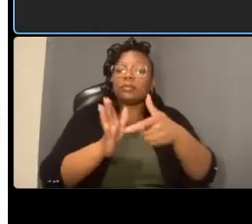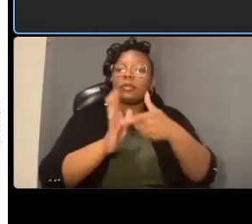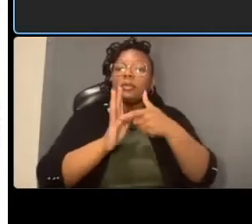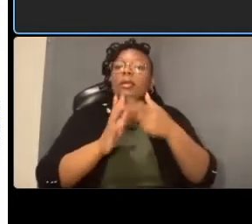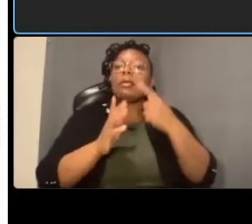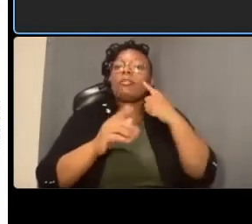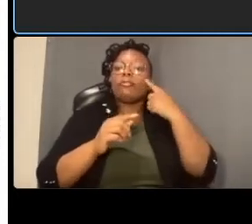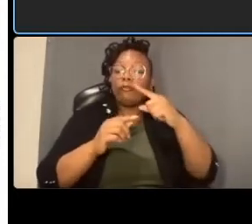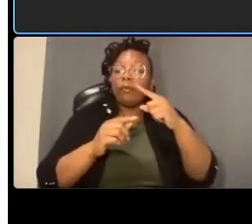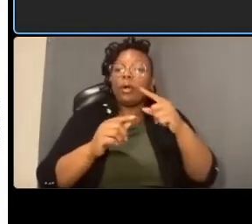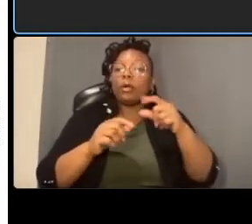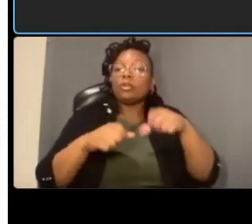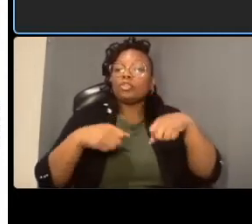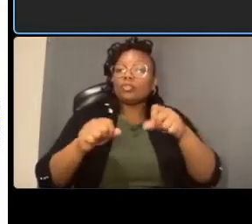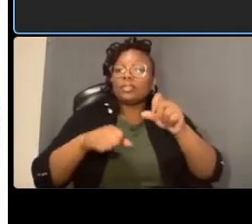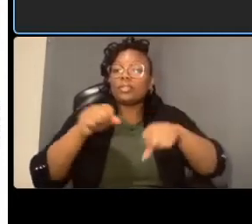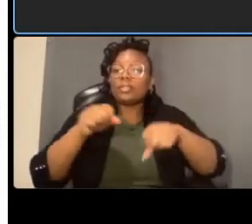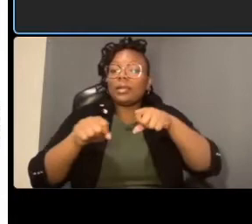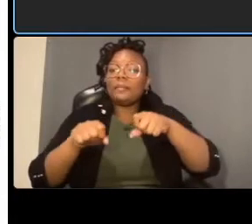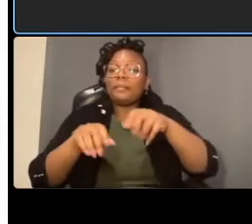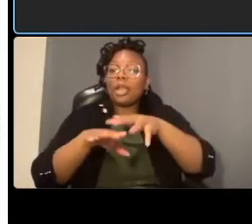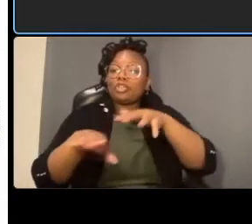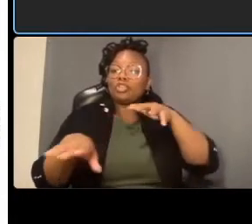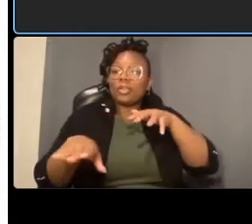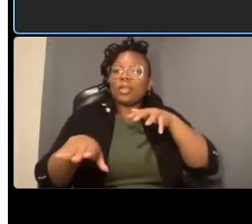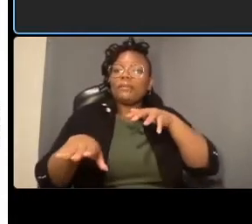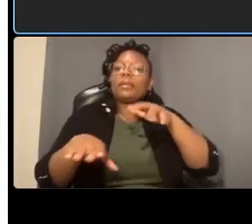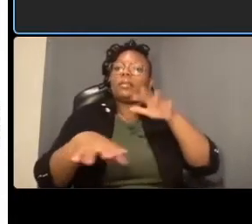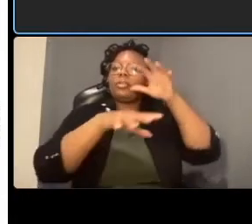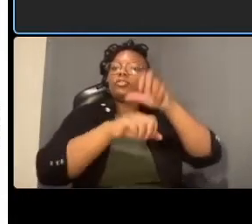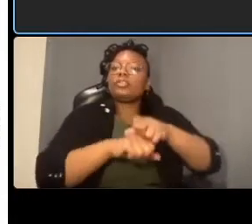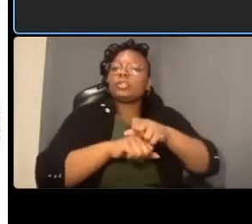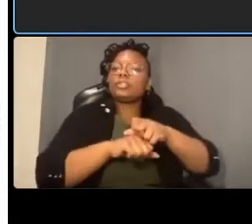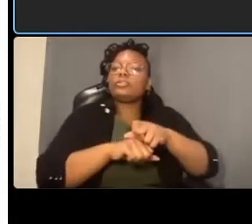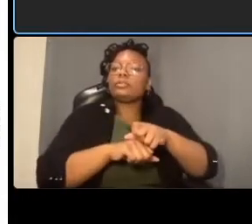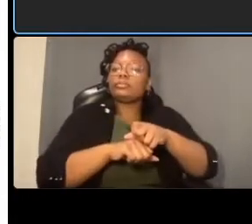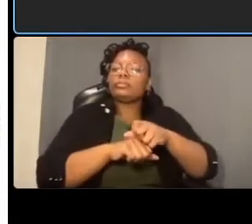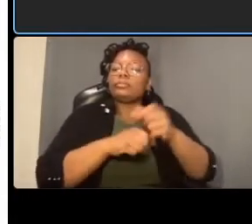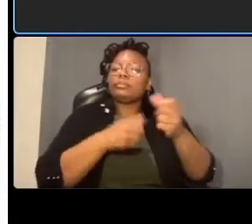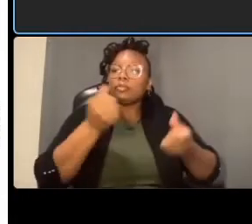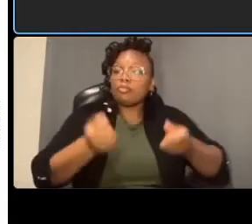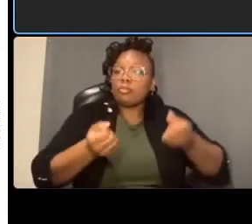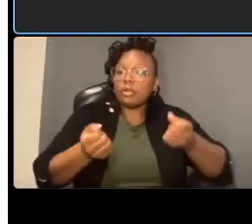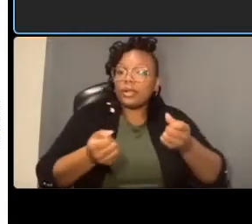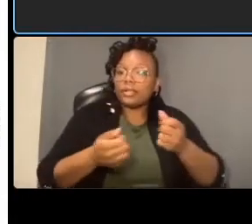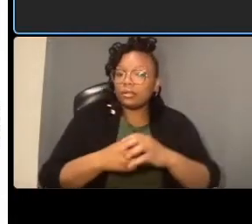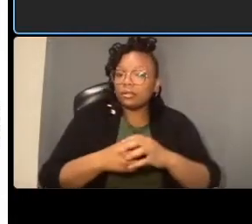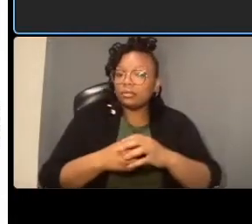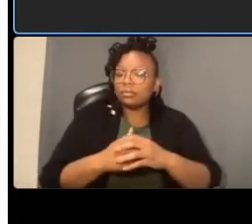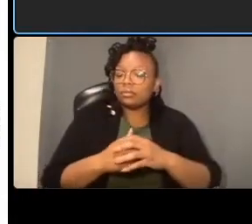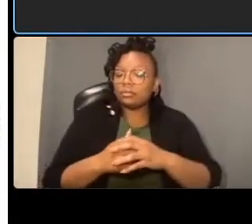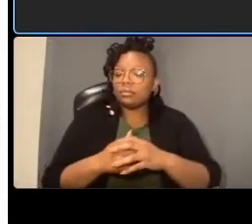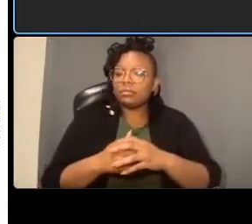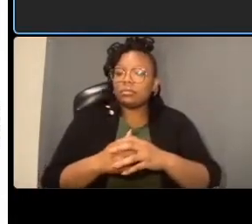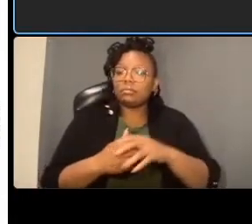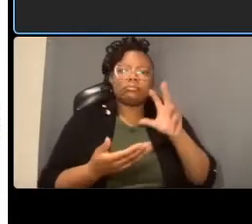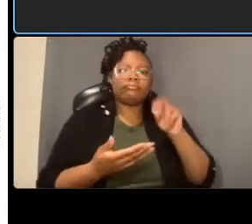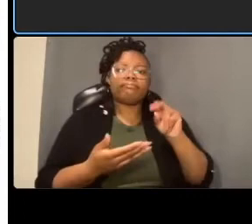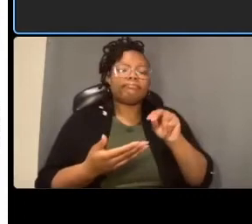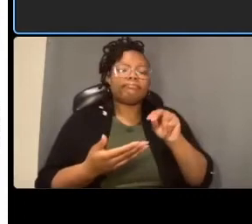vehicles no um we'll evaluate um potential locations for red light cameras or speed